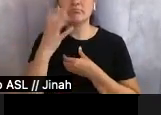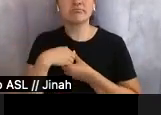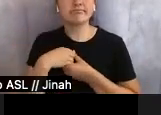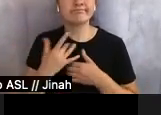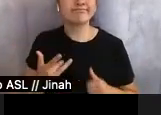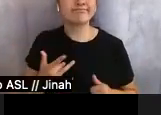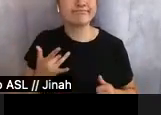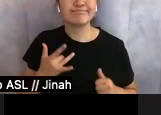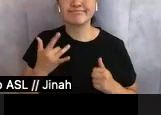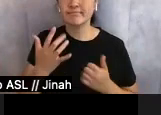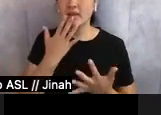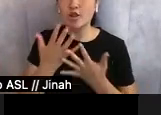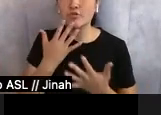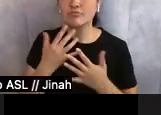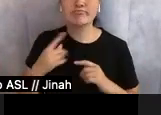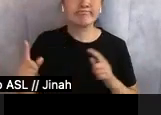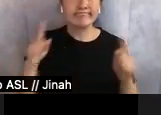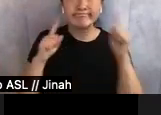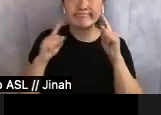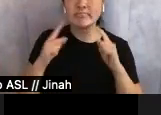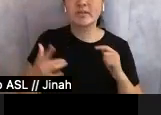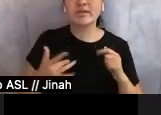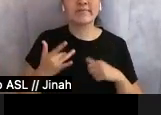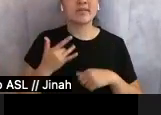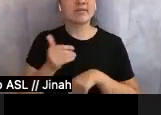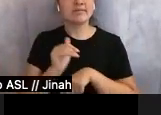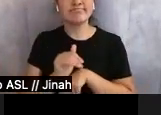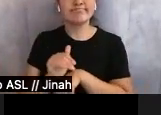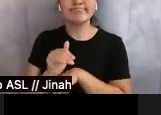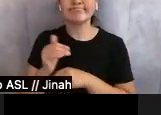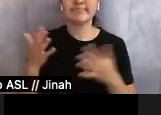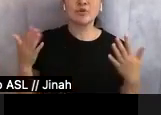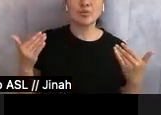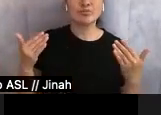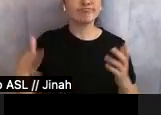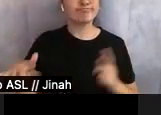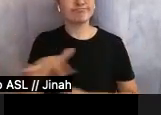back—she could feel the evening cool around her. Miss Satomi squeezed her hands firmly.